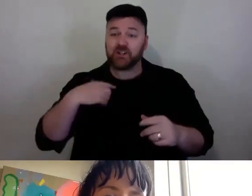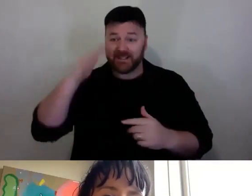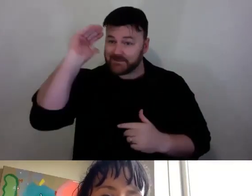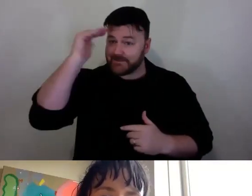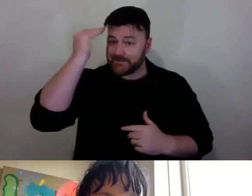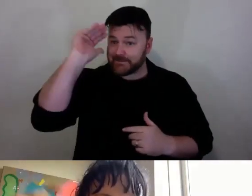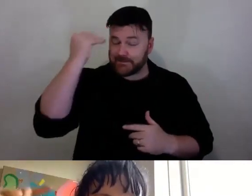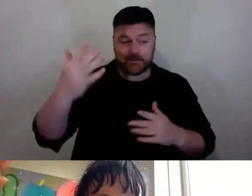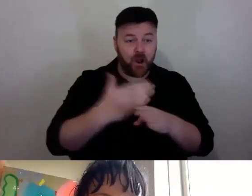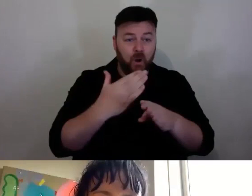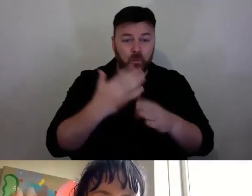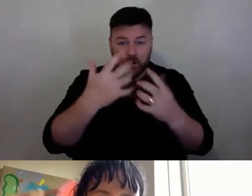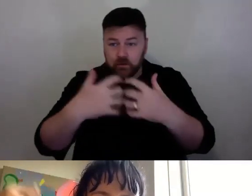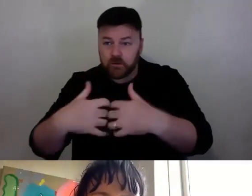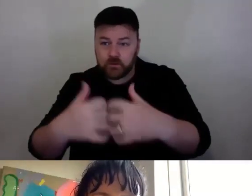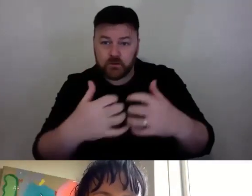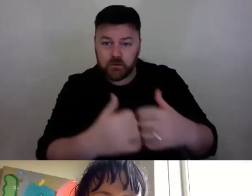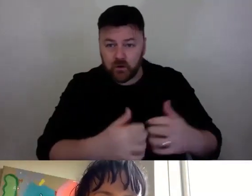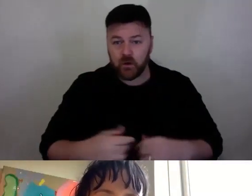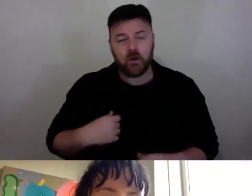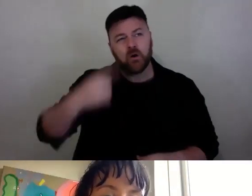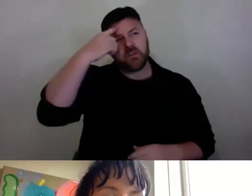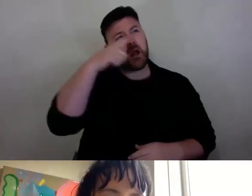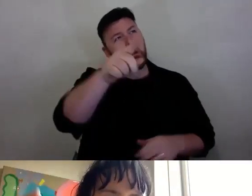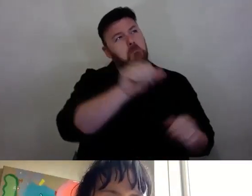So by not imagining it and thinking which one will be best, but actually doing